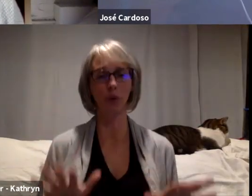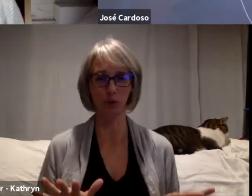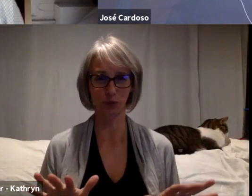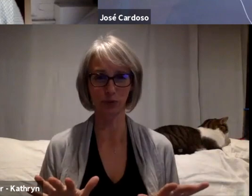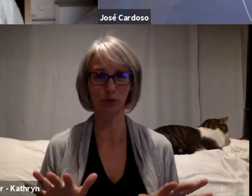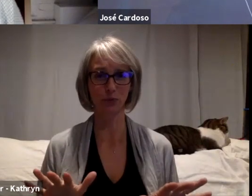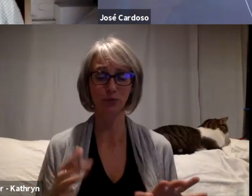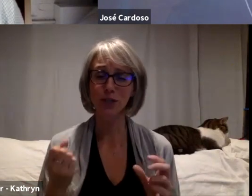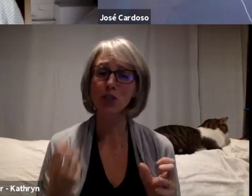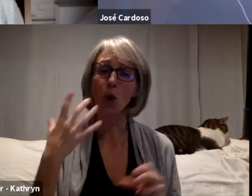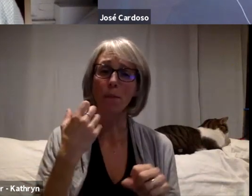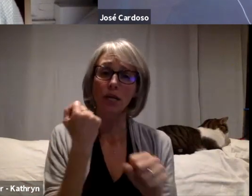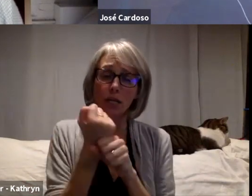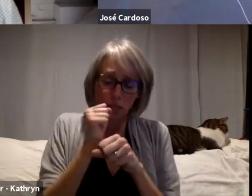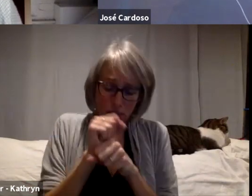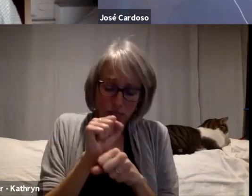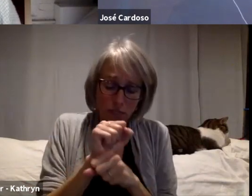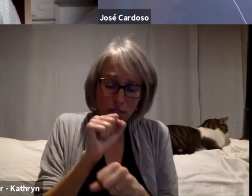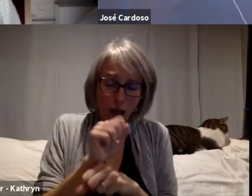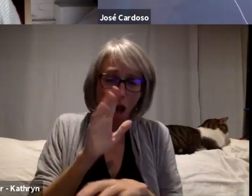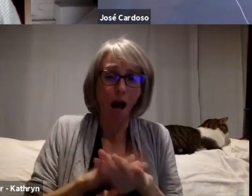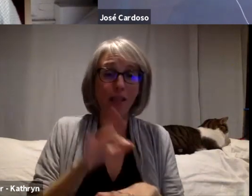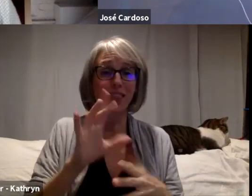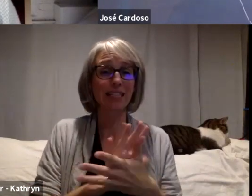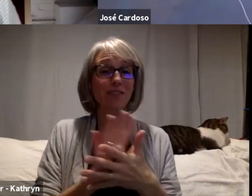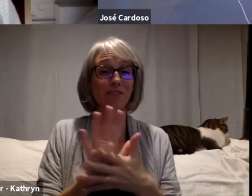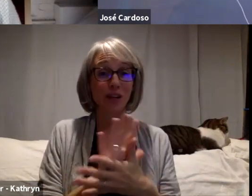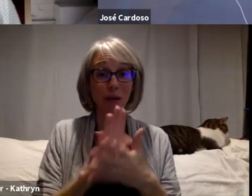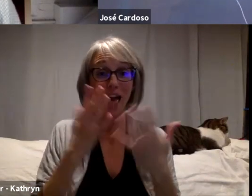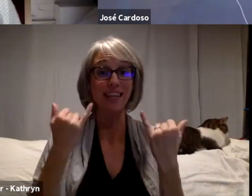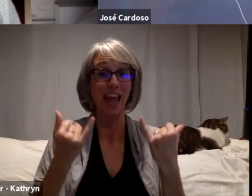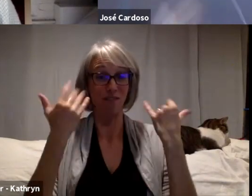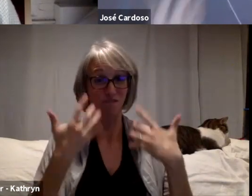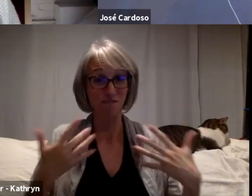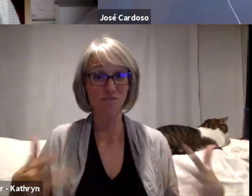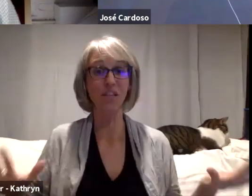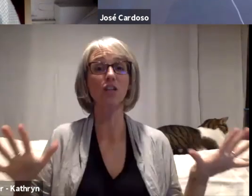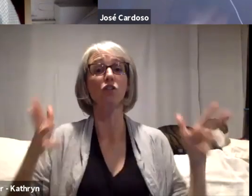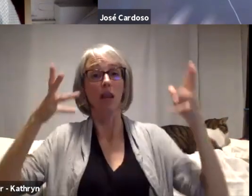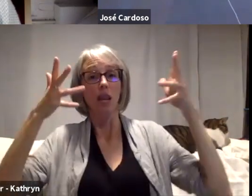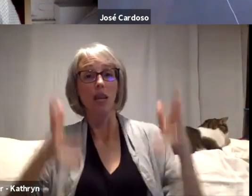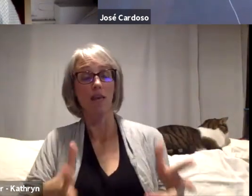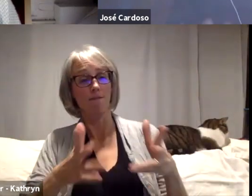finished and then to be shared with the world is a real relief. And maybe is naive or pretentious for me,